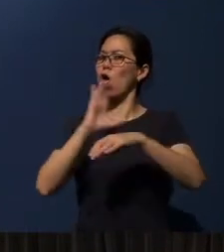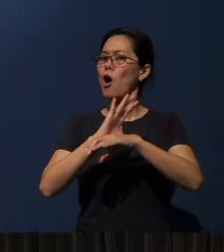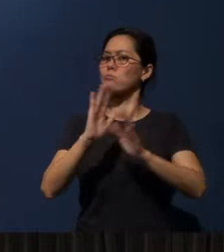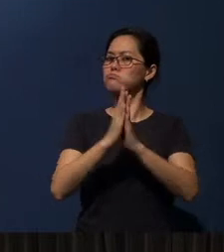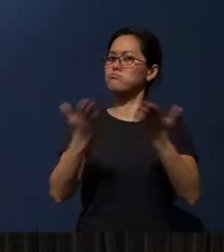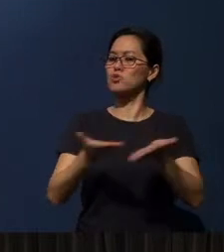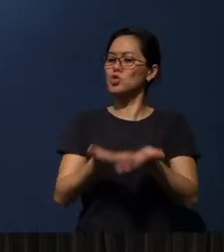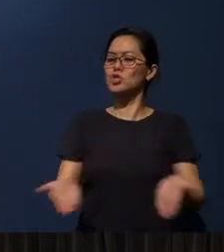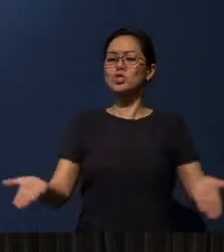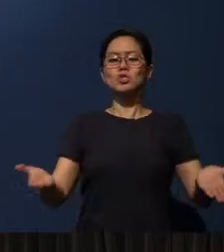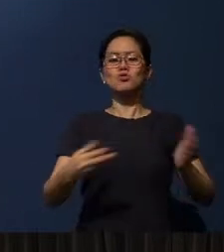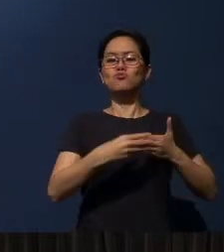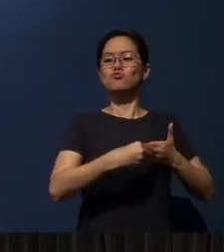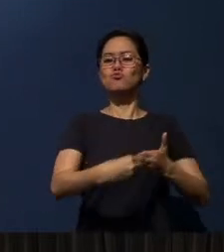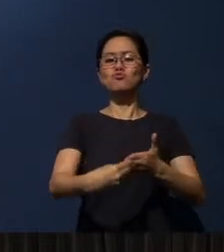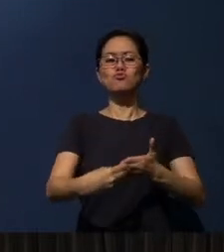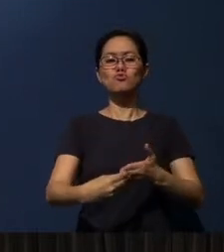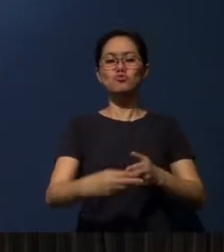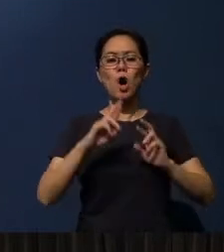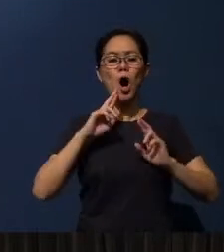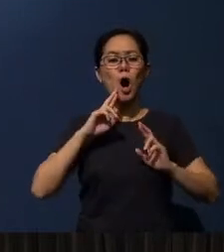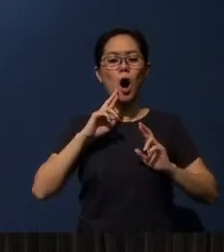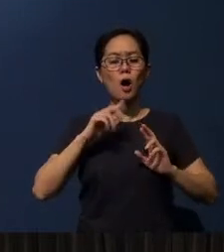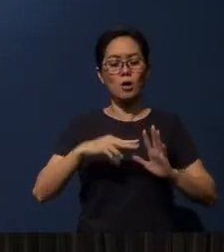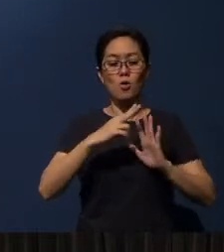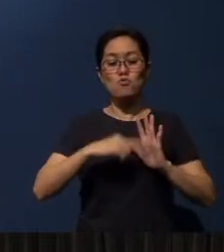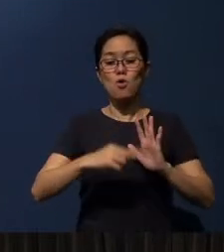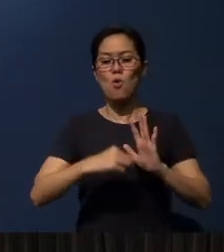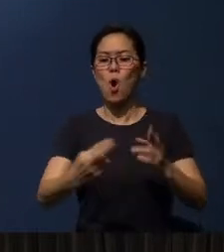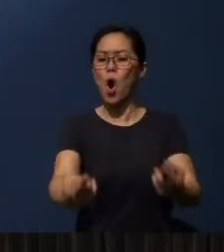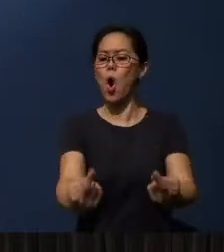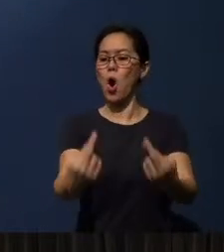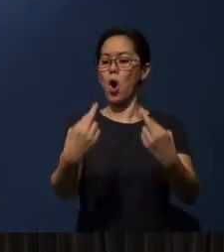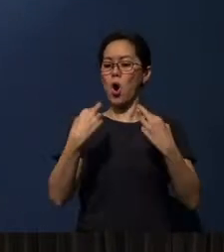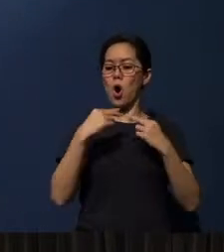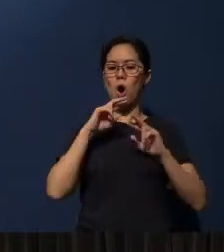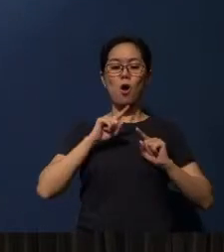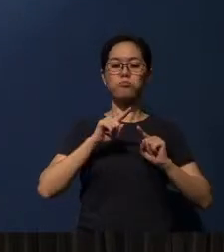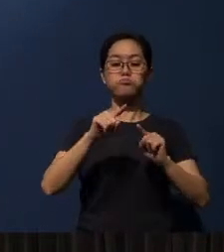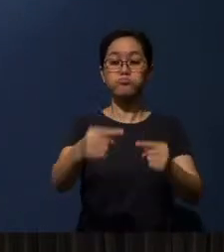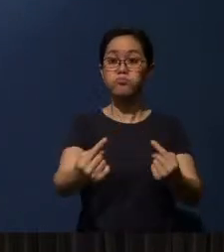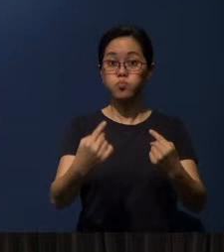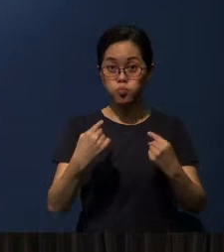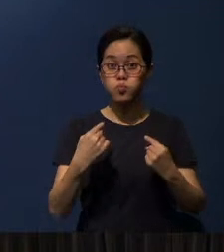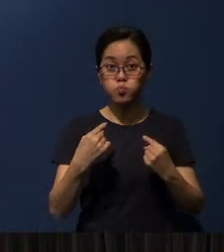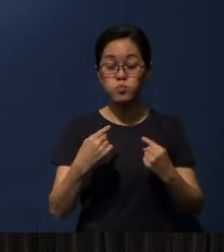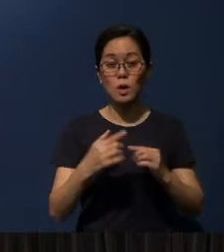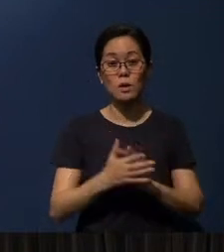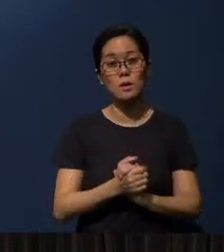and he led them to make a response by making a covenant with the Lord.